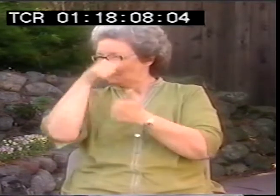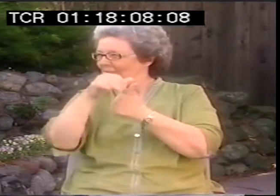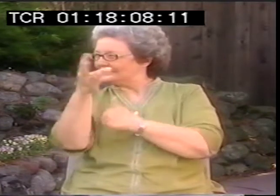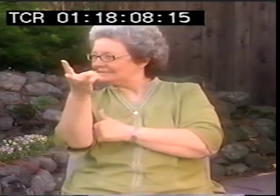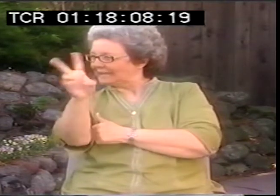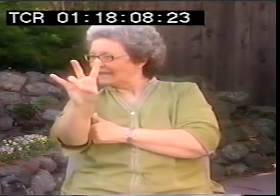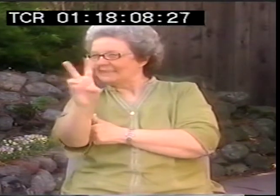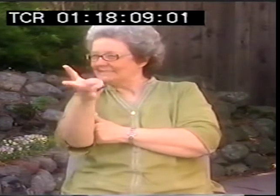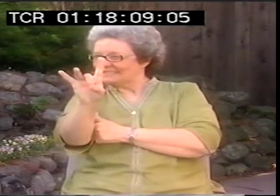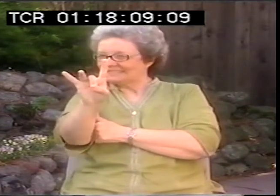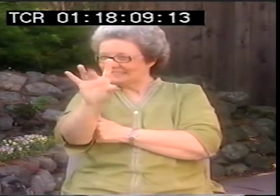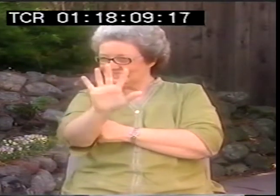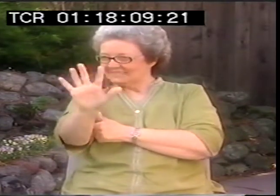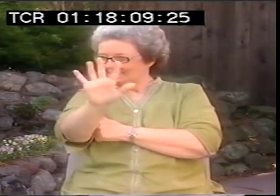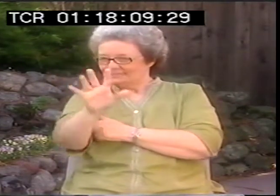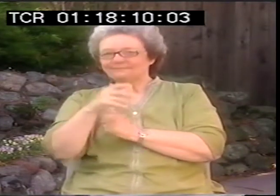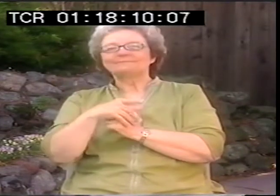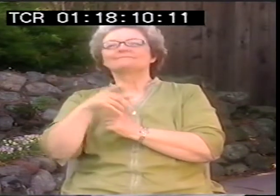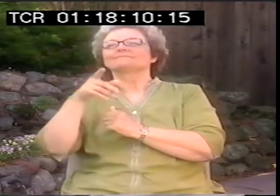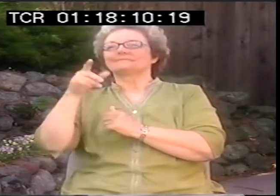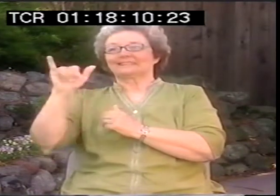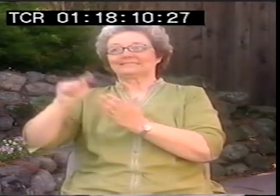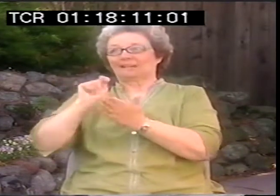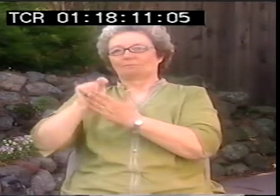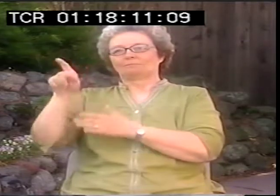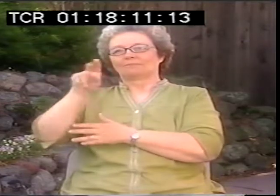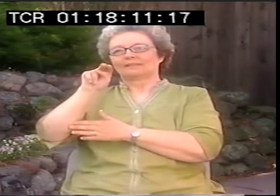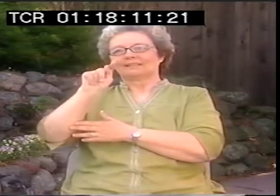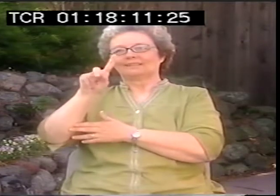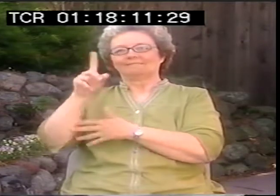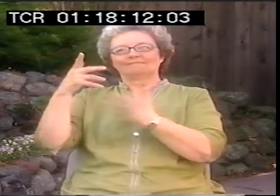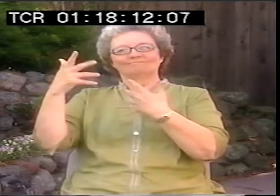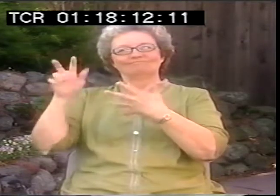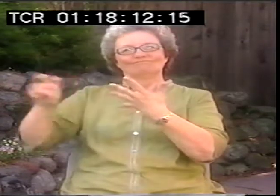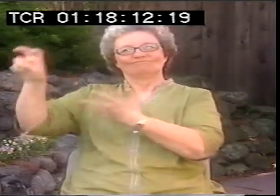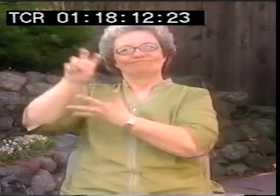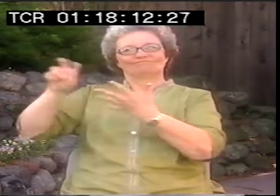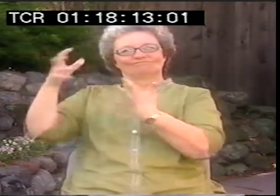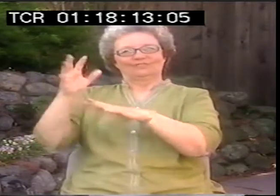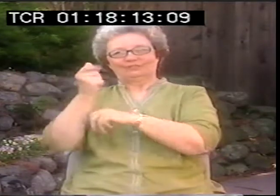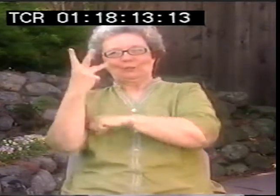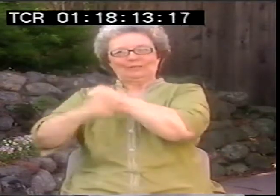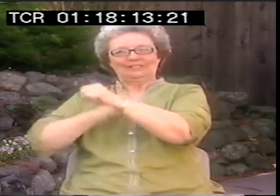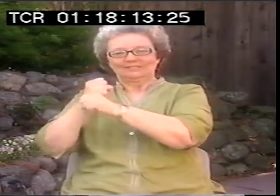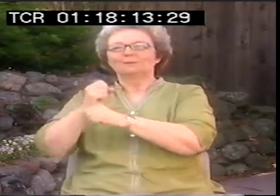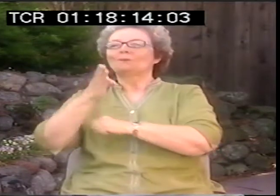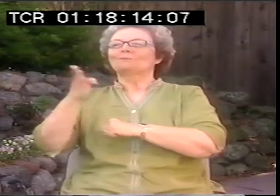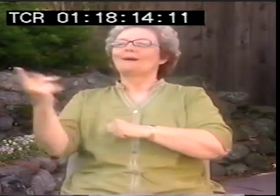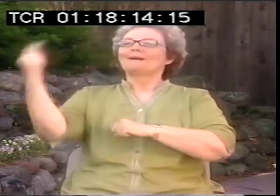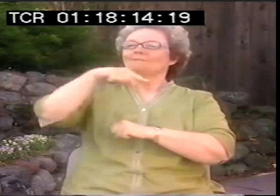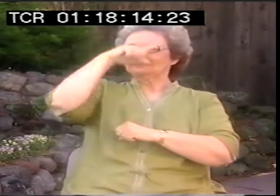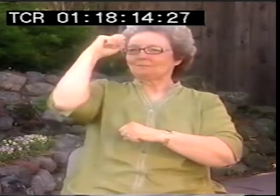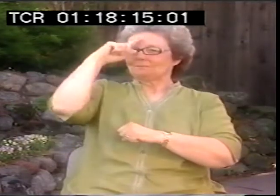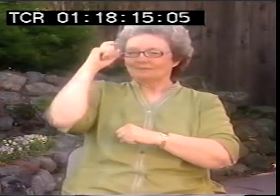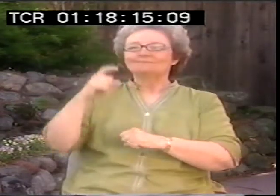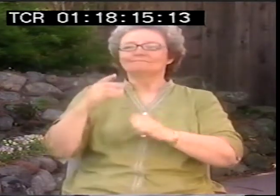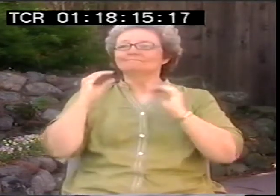And TD, let's see, what year was that? I believe it is 1967. And that's when it was. So at that time National Theater for the Deaf